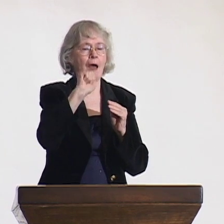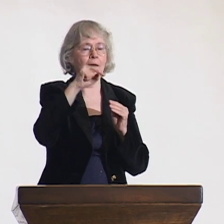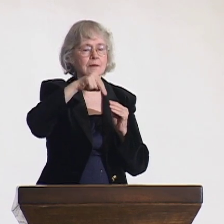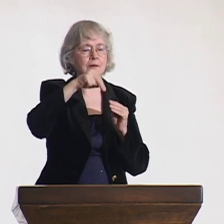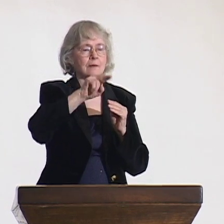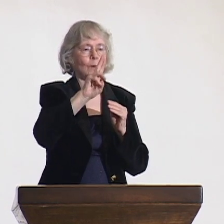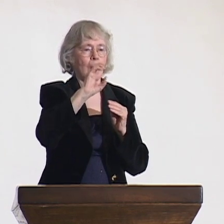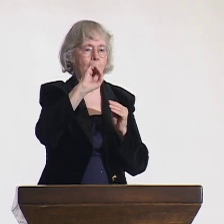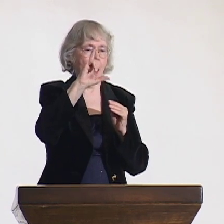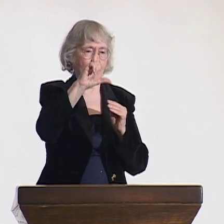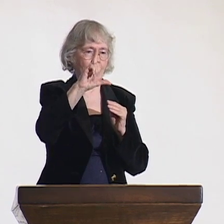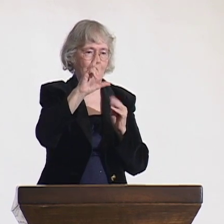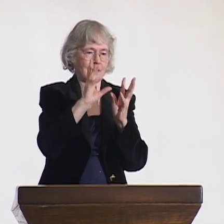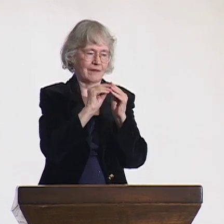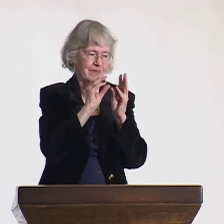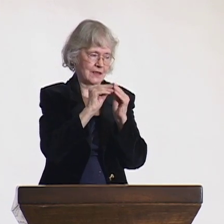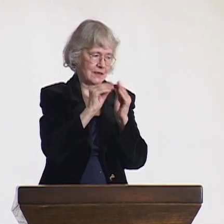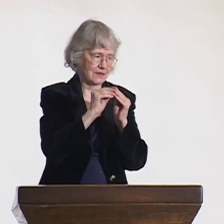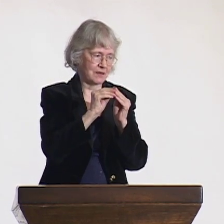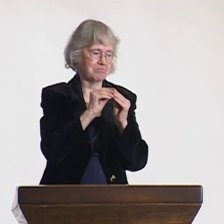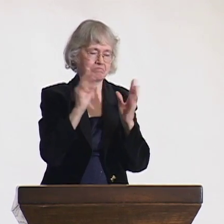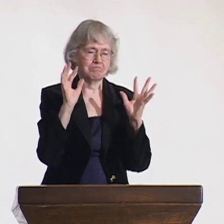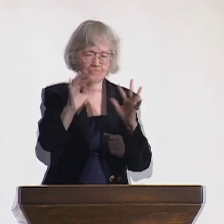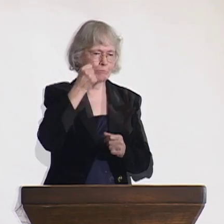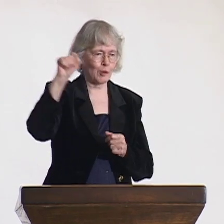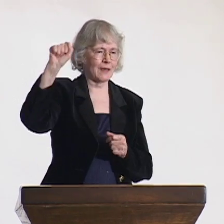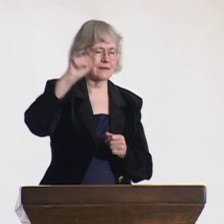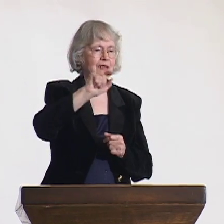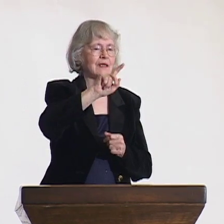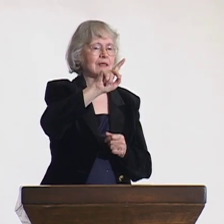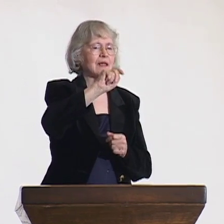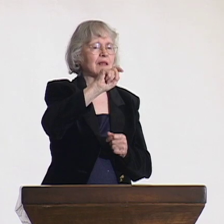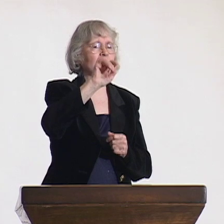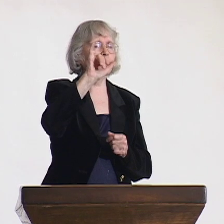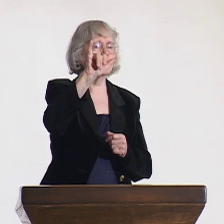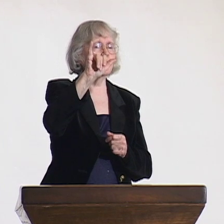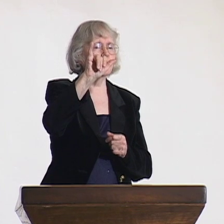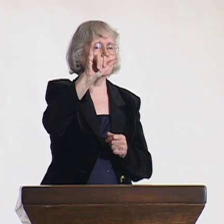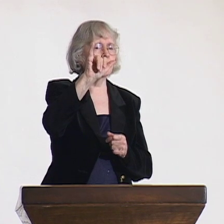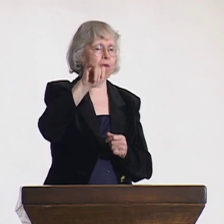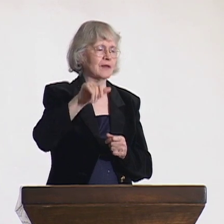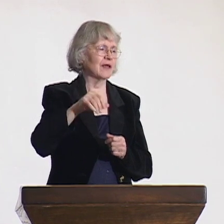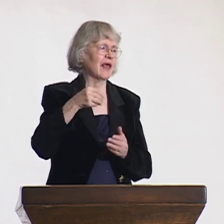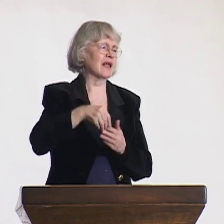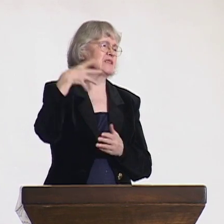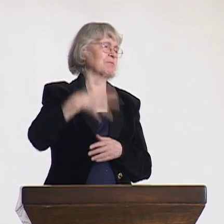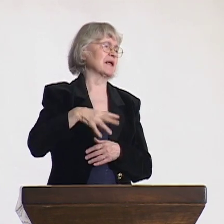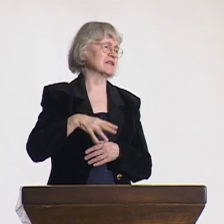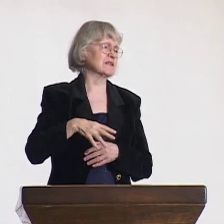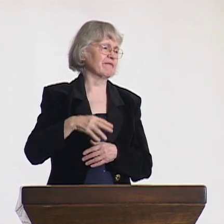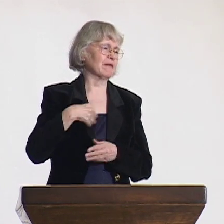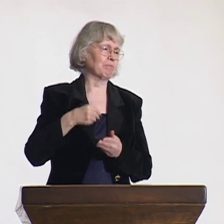where they were protesting a number of issues, like how expensive the TTY telecommunication device was,